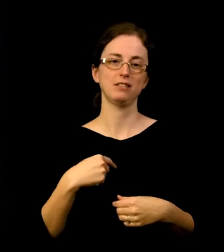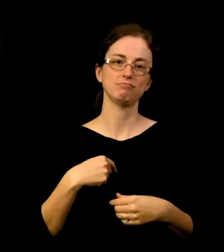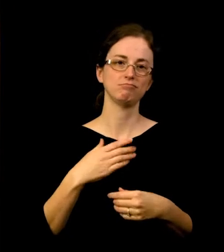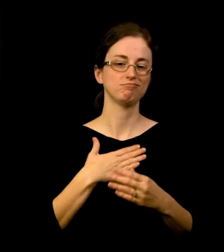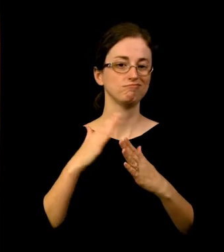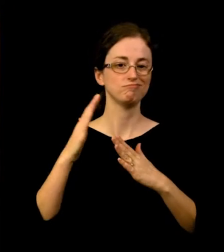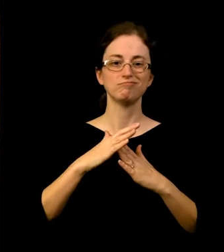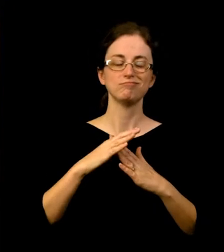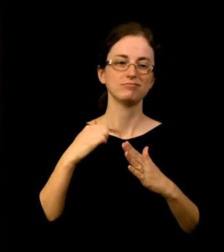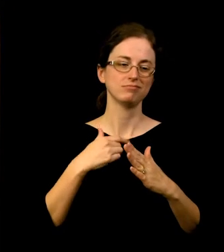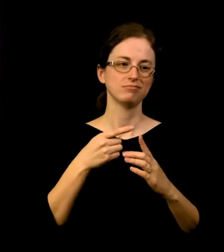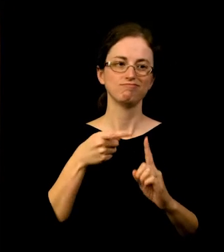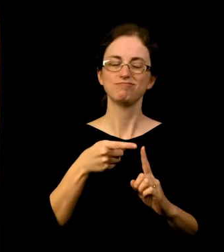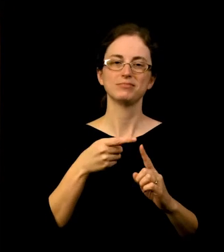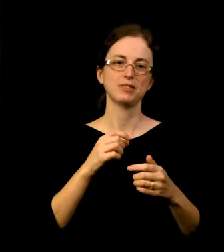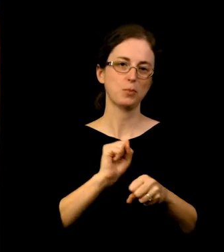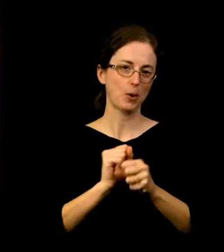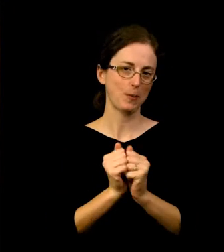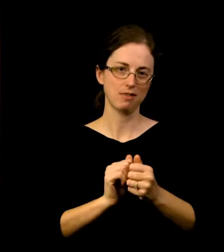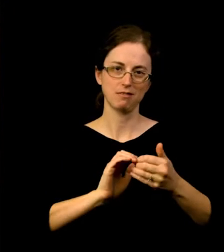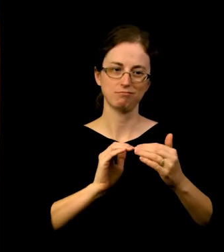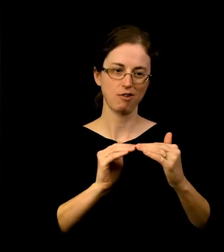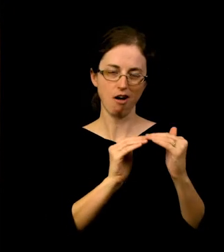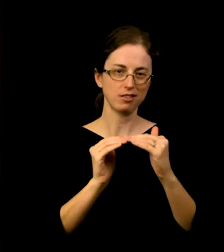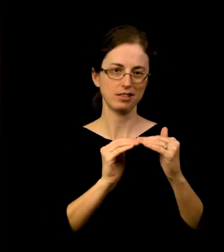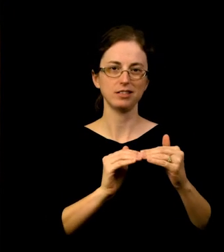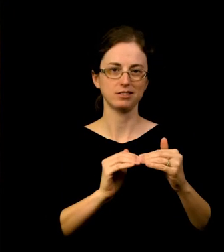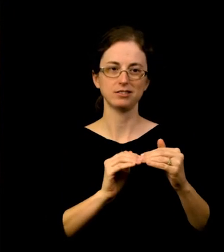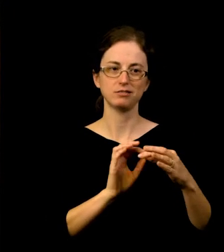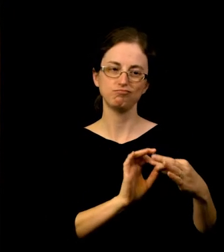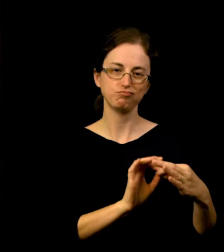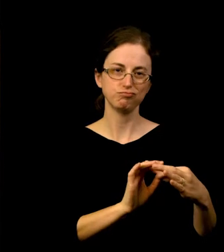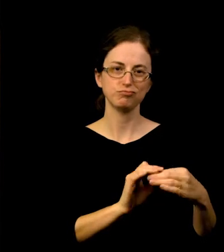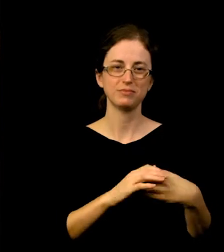I started working in 2009 and we were sort of in somewhat of a routine.